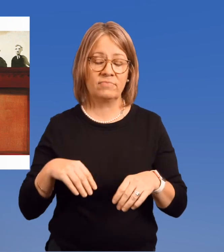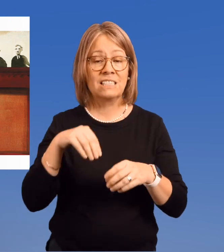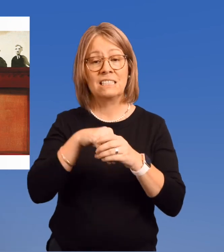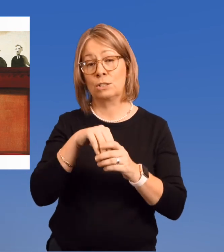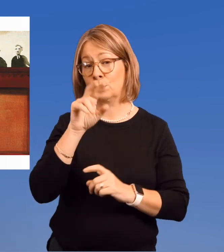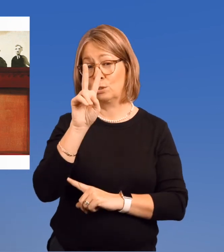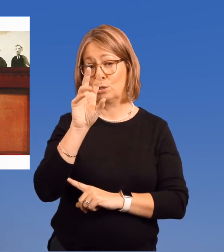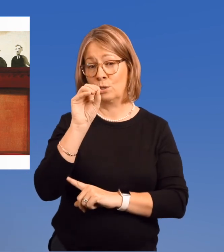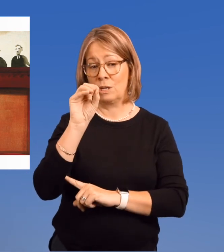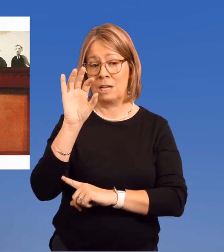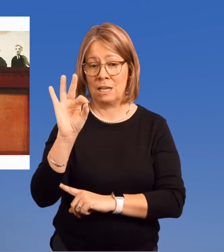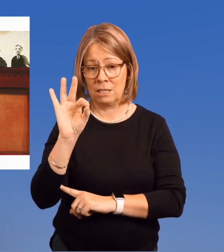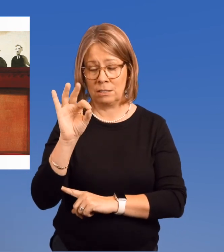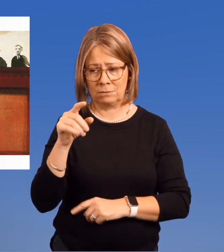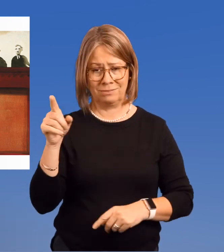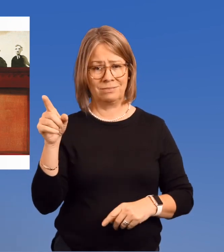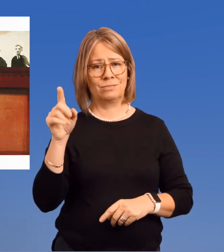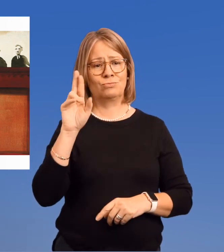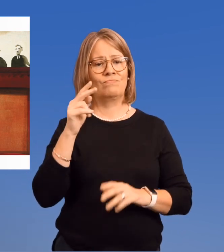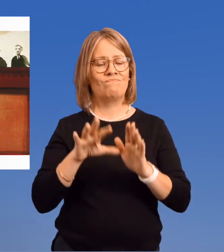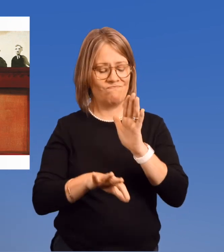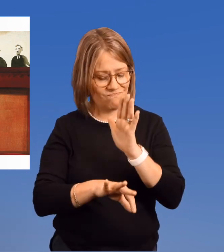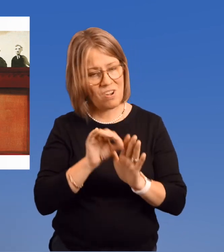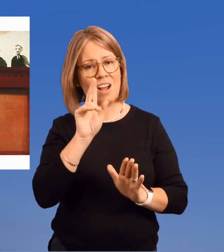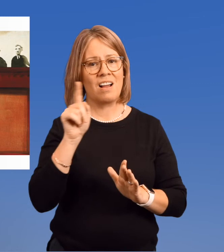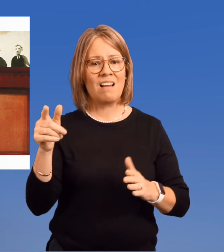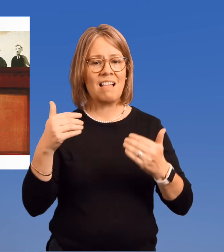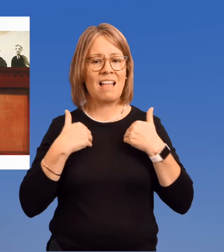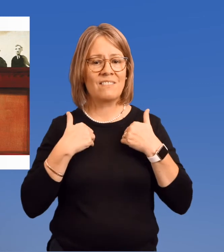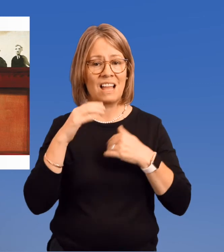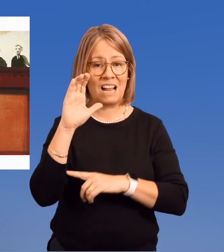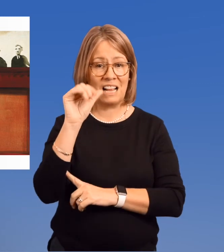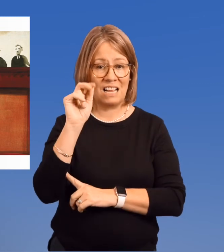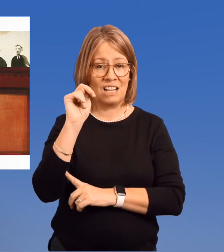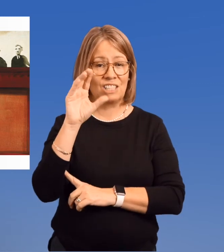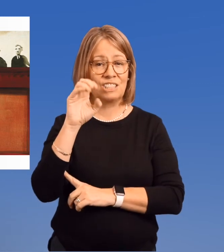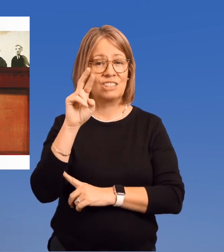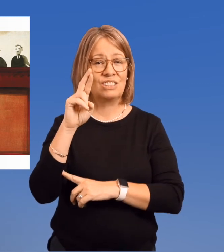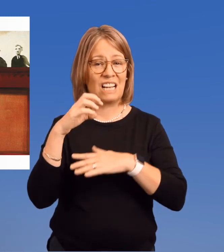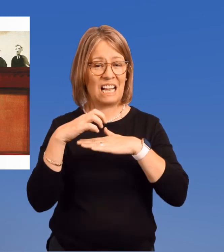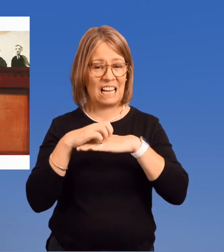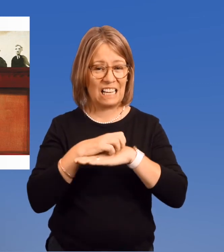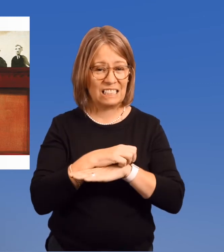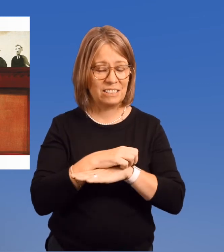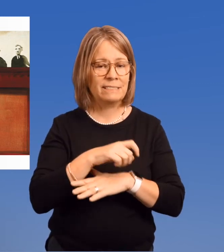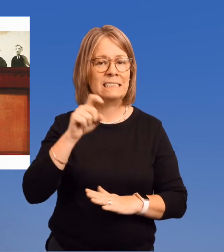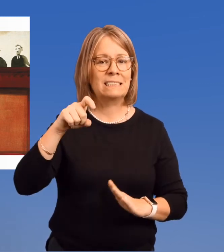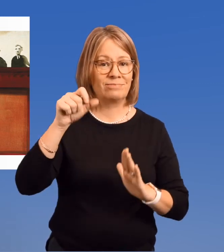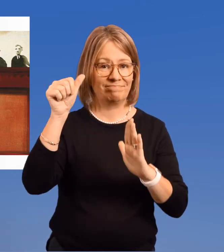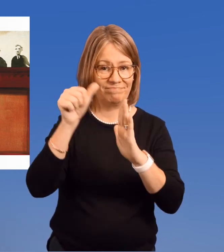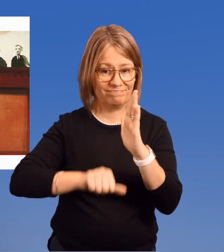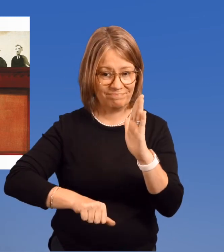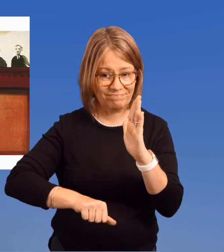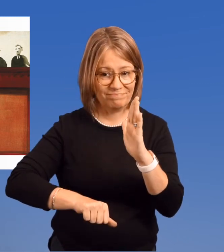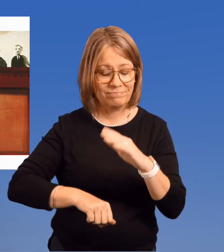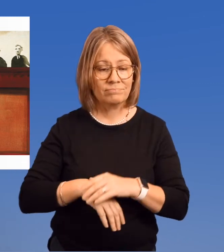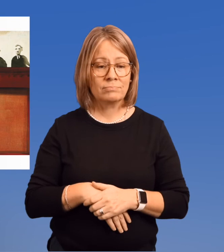In 2009, she found out she had cancer and needed surgery.